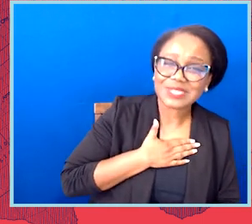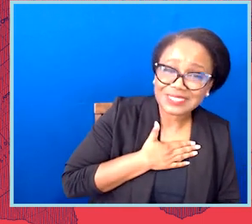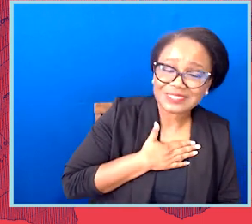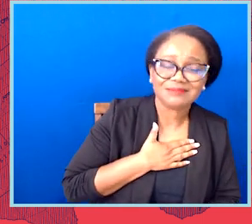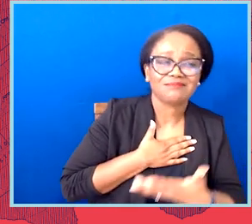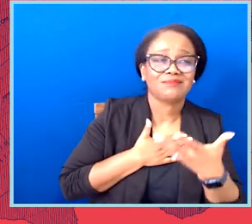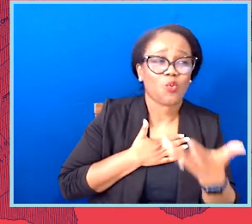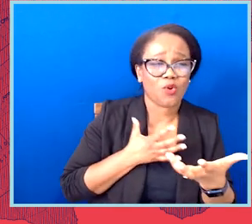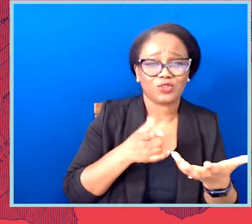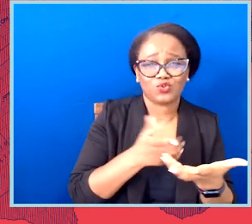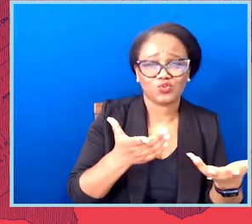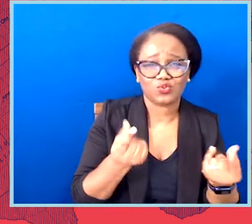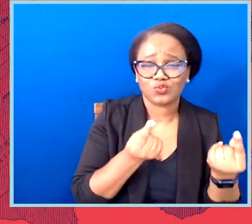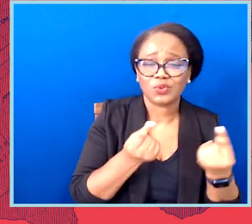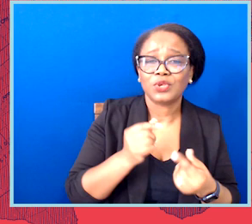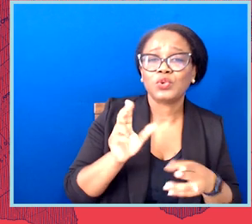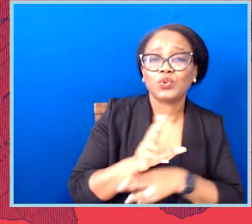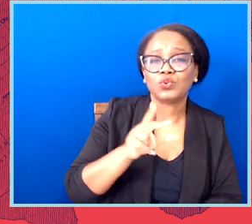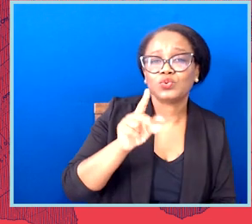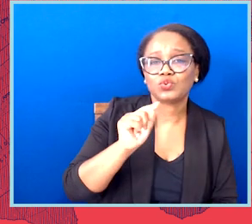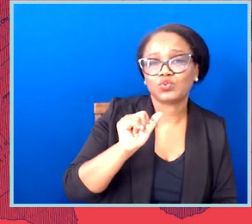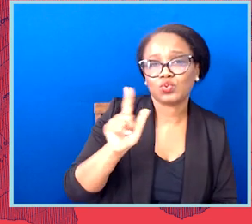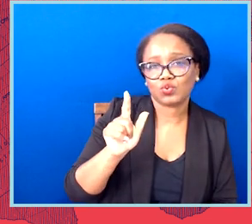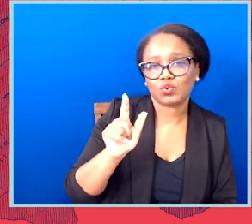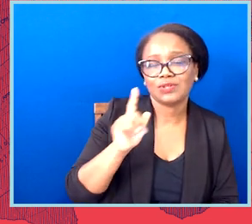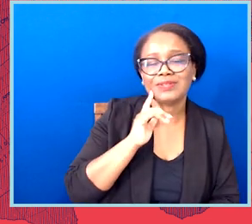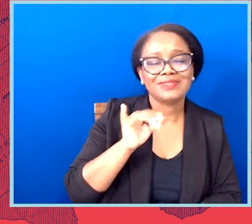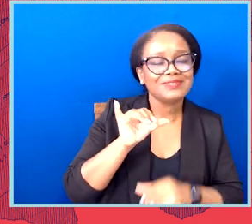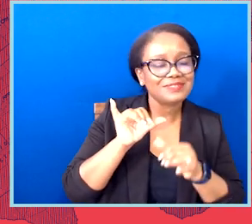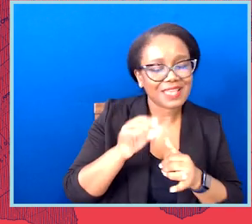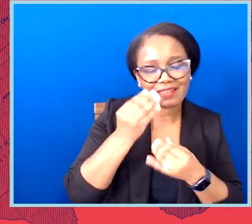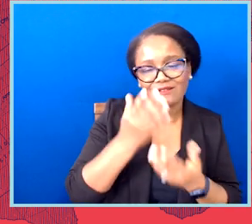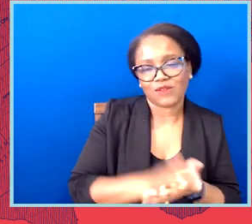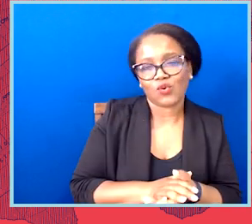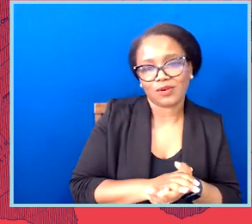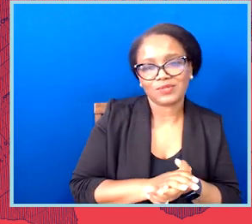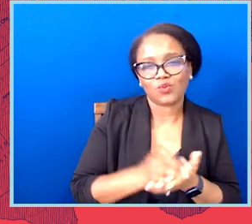Stay informed of plans to withdraw federal, state and local districts in your state.